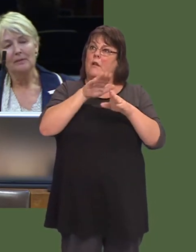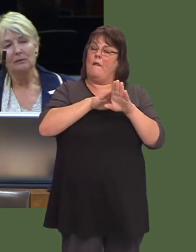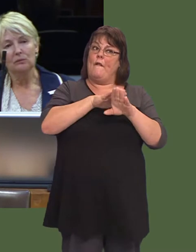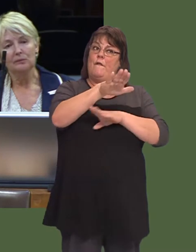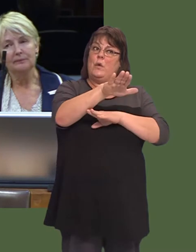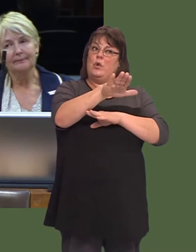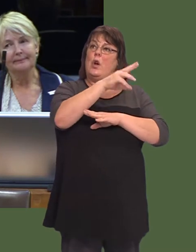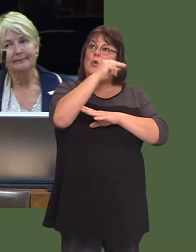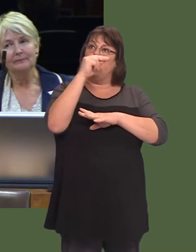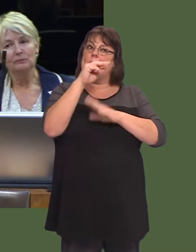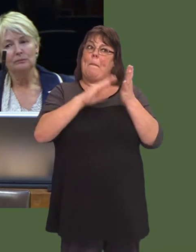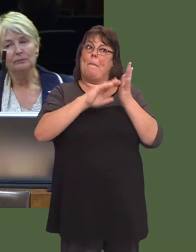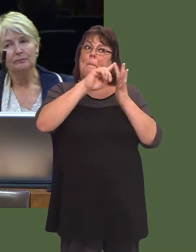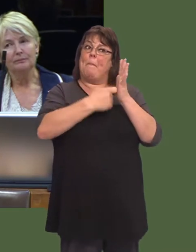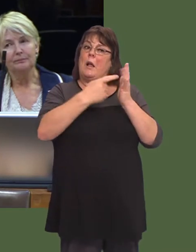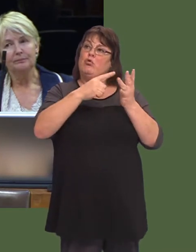future Swansea metro?